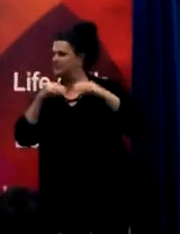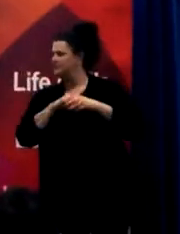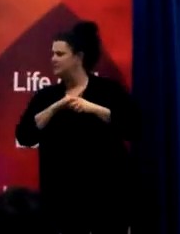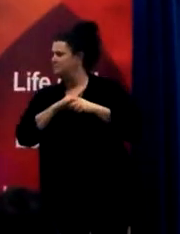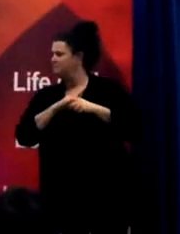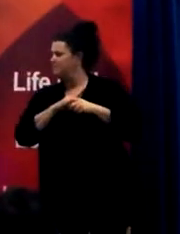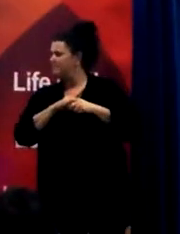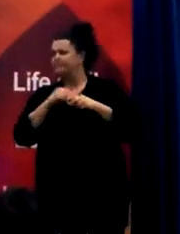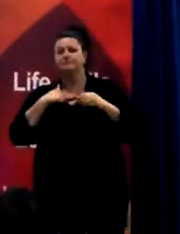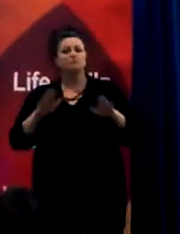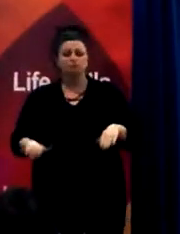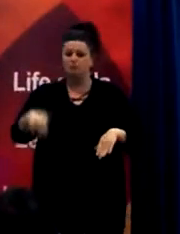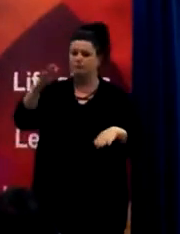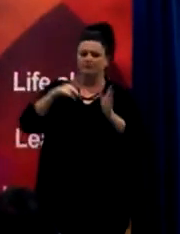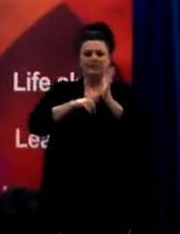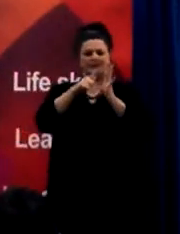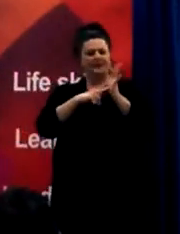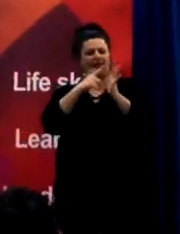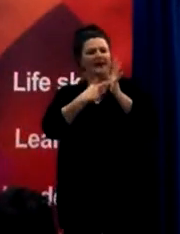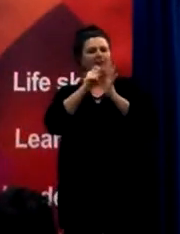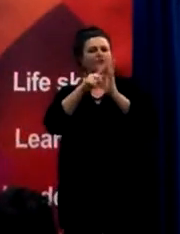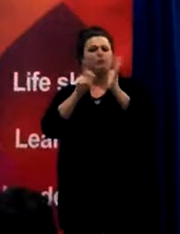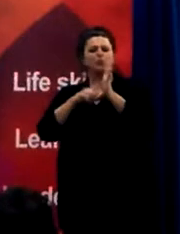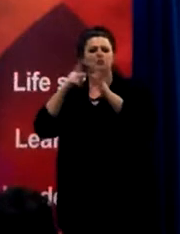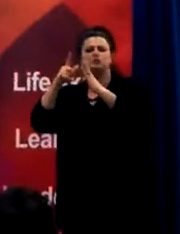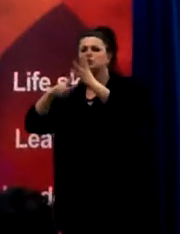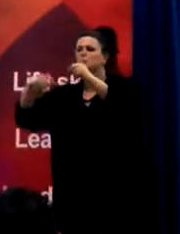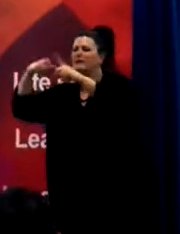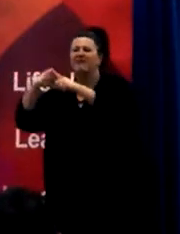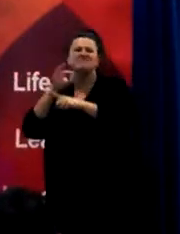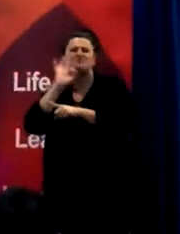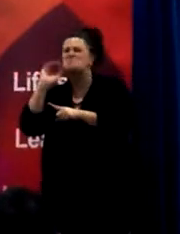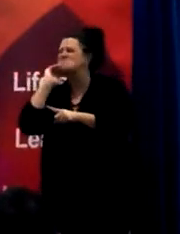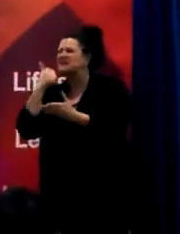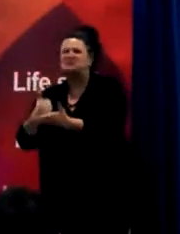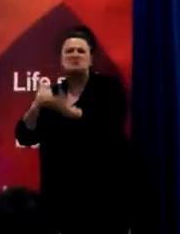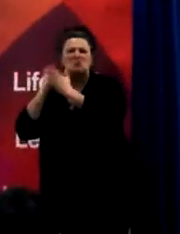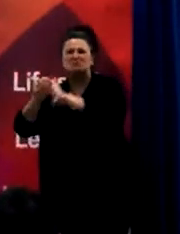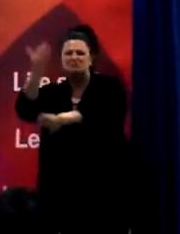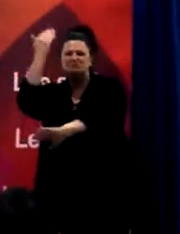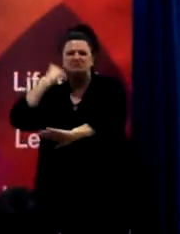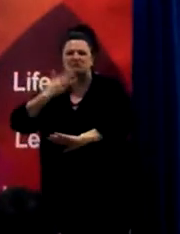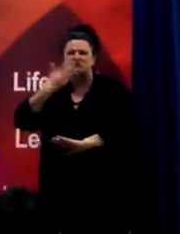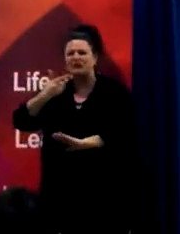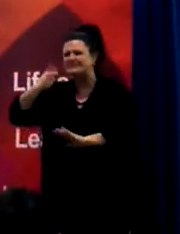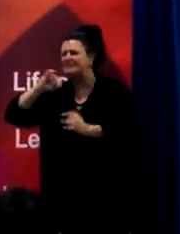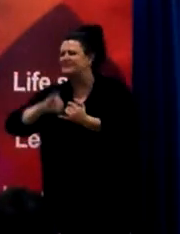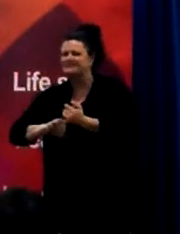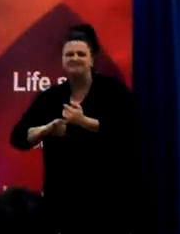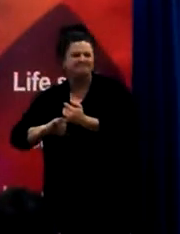I grew up in Liverpool in the UK, and there was little support for kids who had this kind of hearing loss back in the late 1970s.